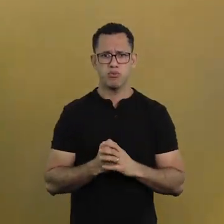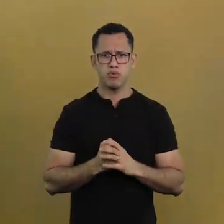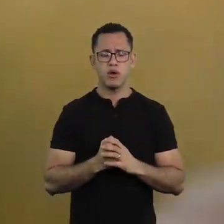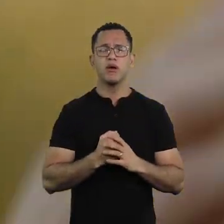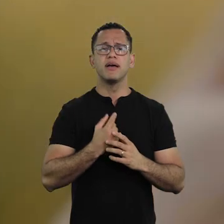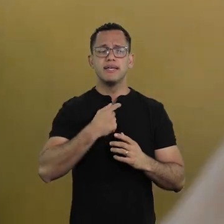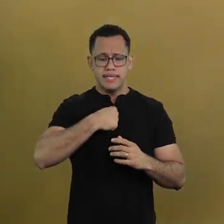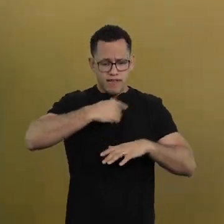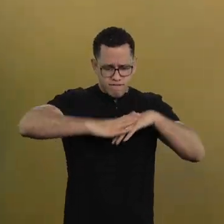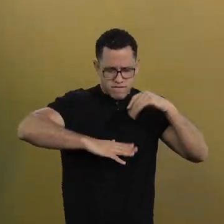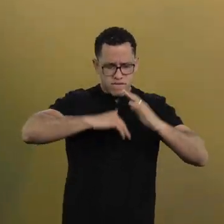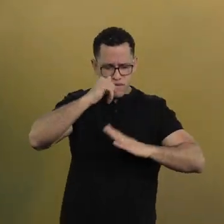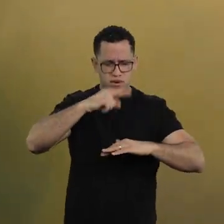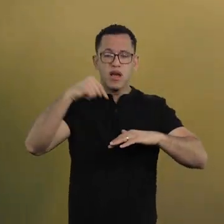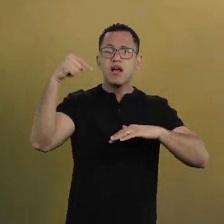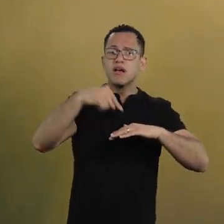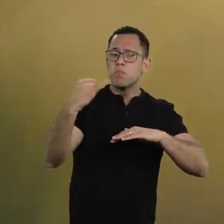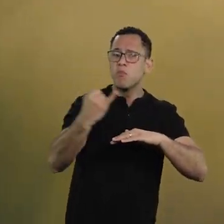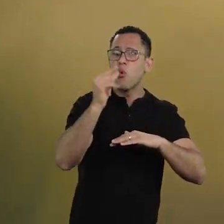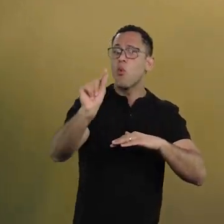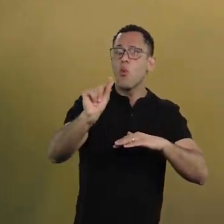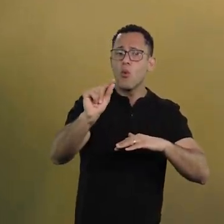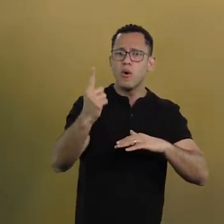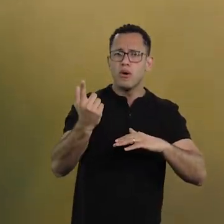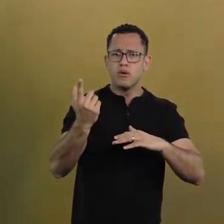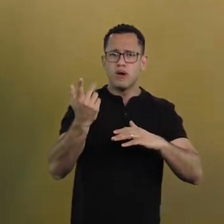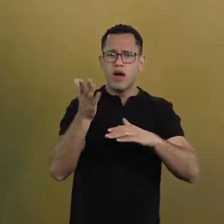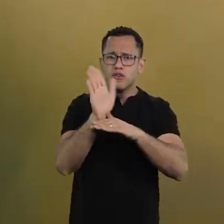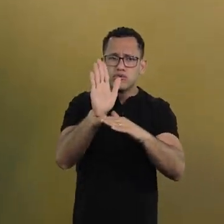And the relevance of what I do, how relevant is it?